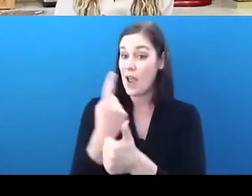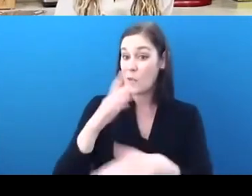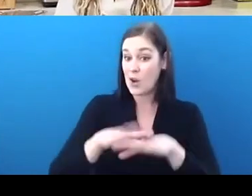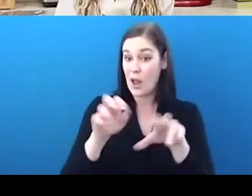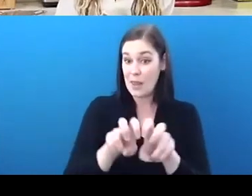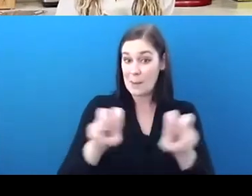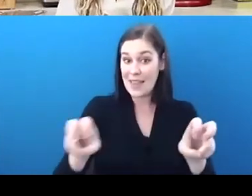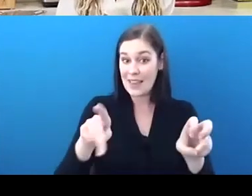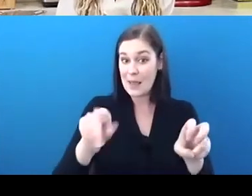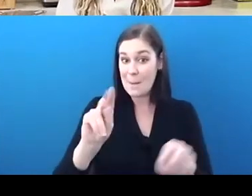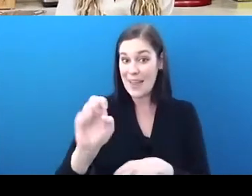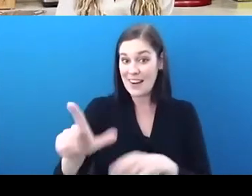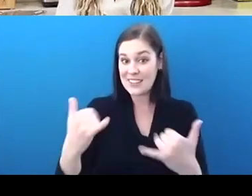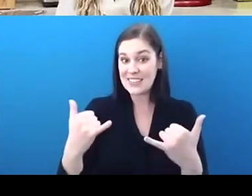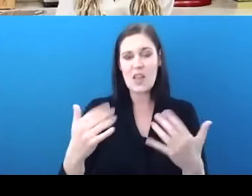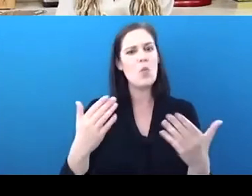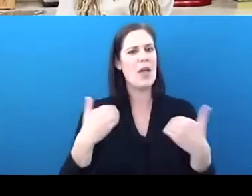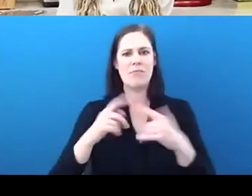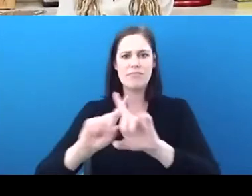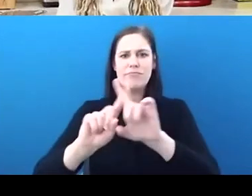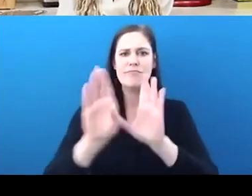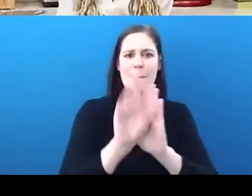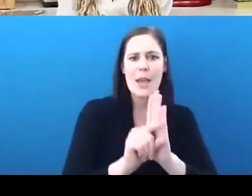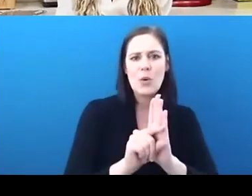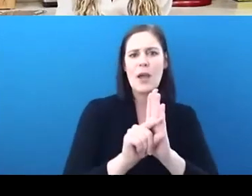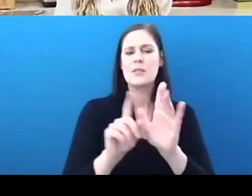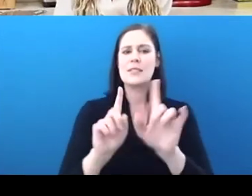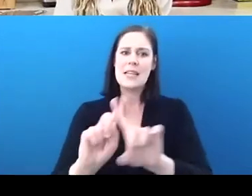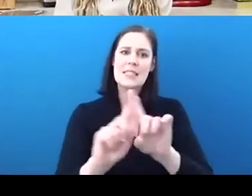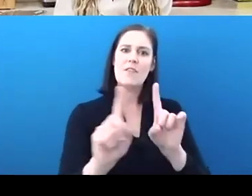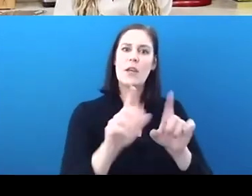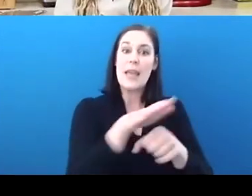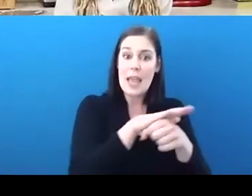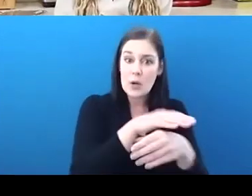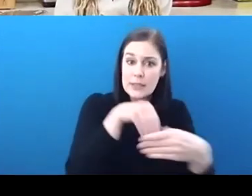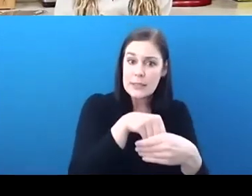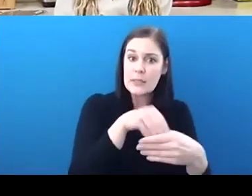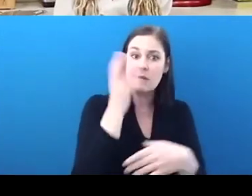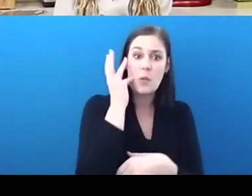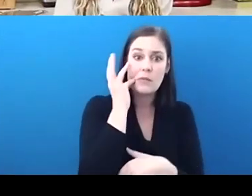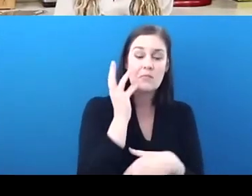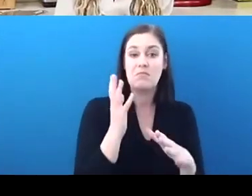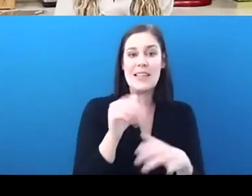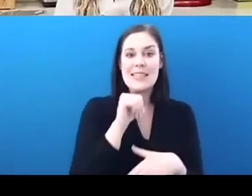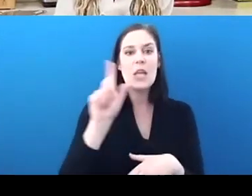different backgrounds we come from different parts of the industry, it's not just physical diversity,